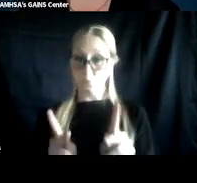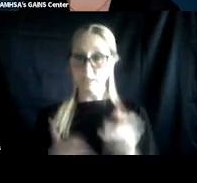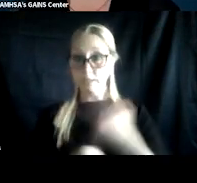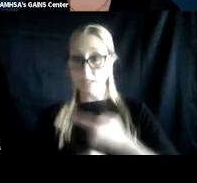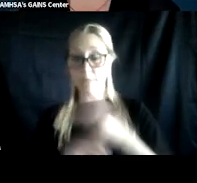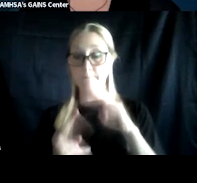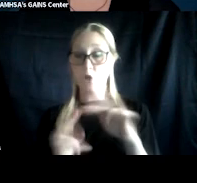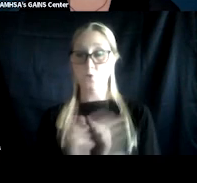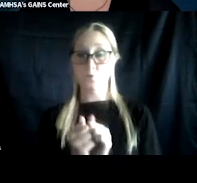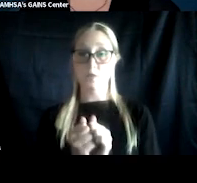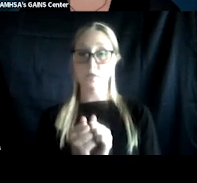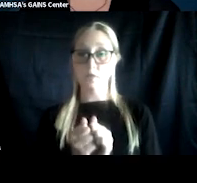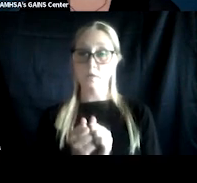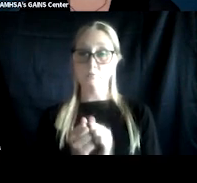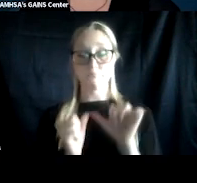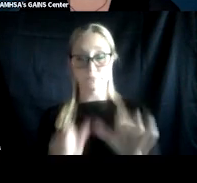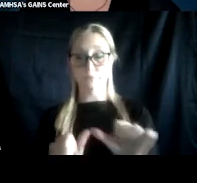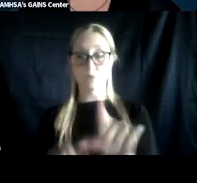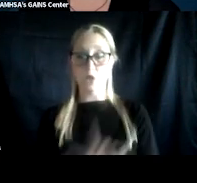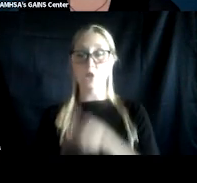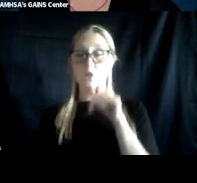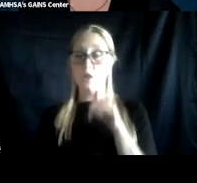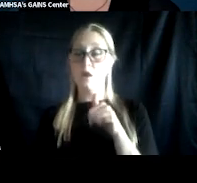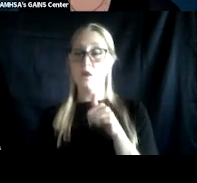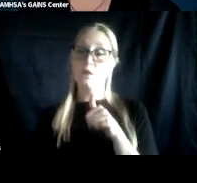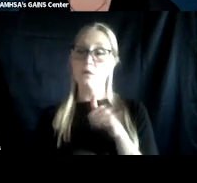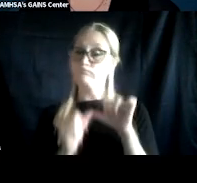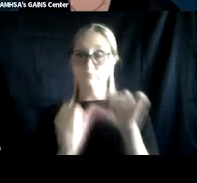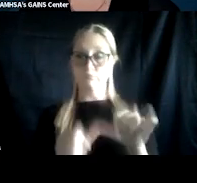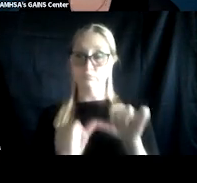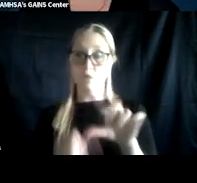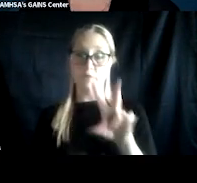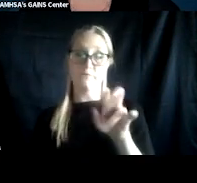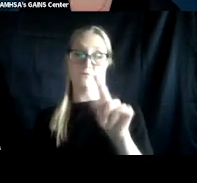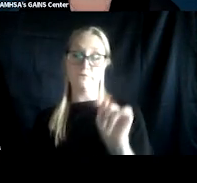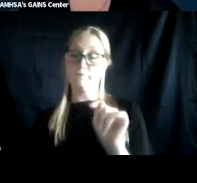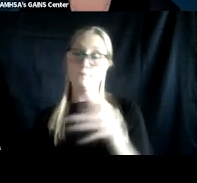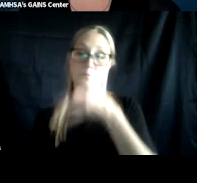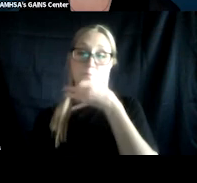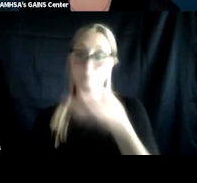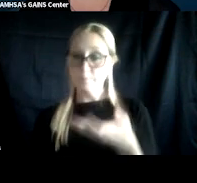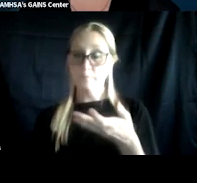with our longstanding Veterans Affairs expert, Sean Clark, the National Director for Veterans Justice Programs